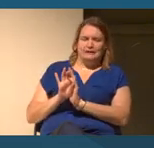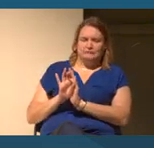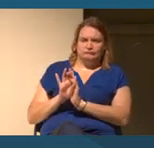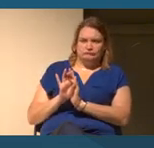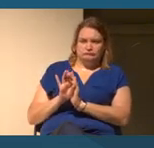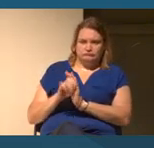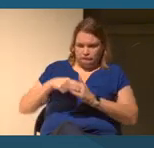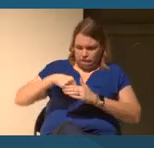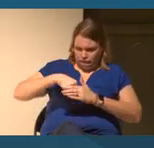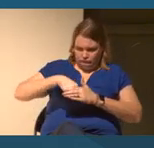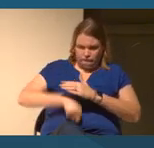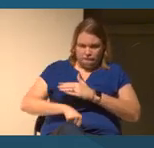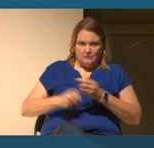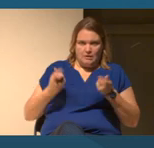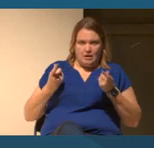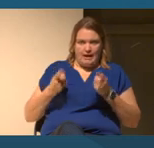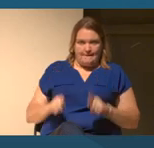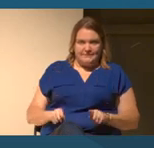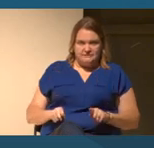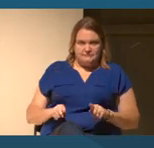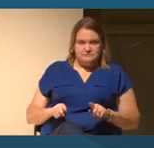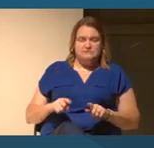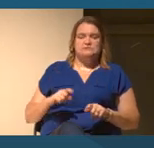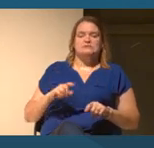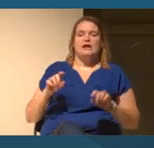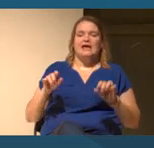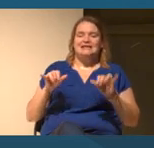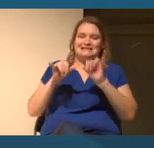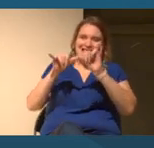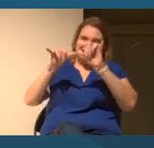And there are all of these institutions and cultural practices etc.